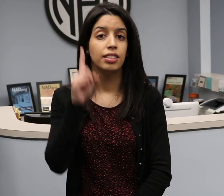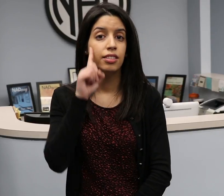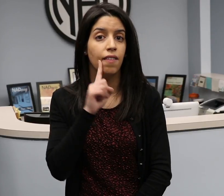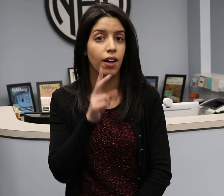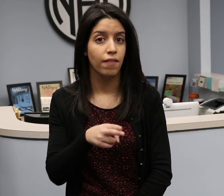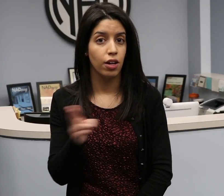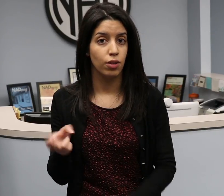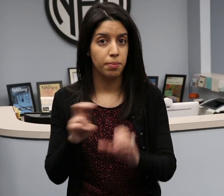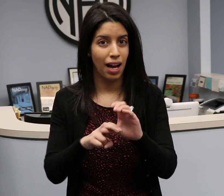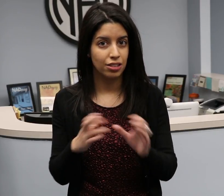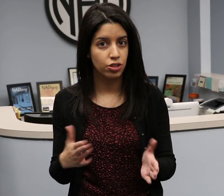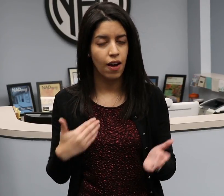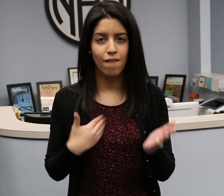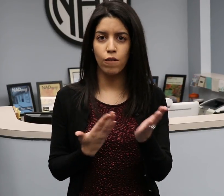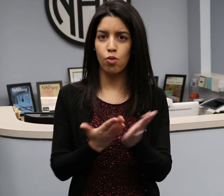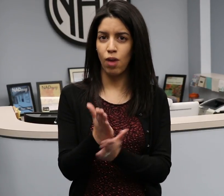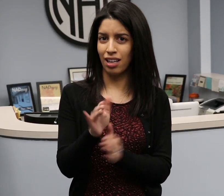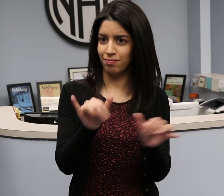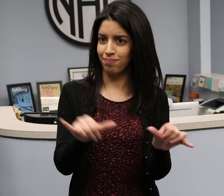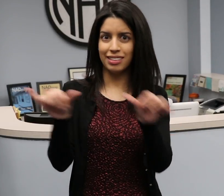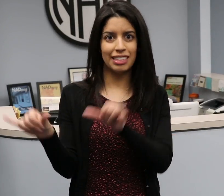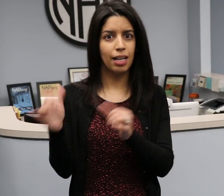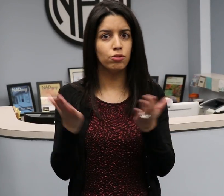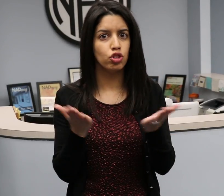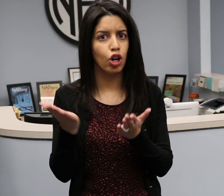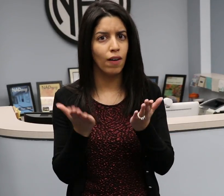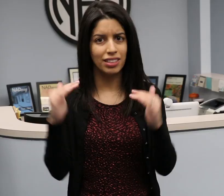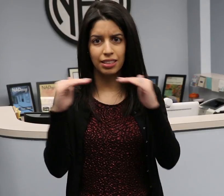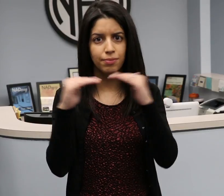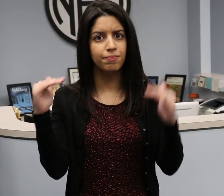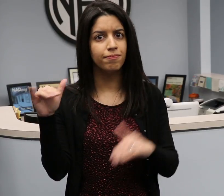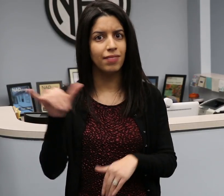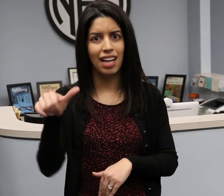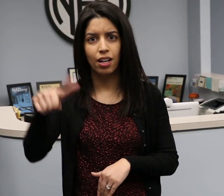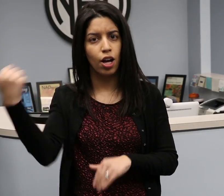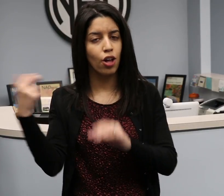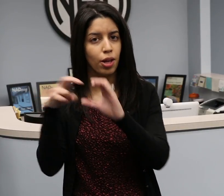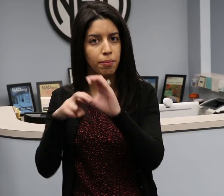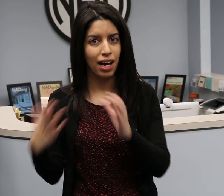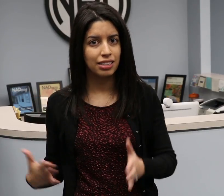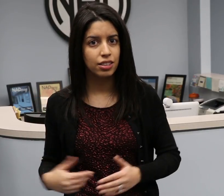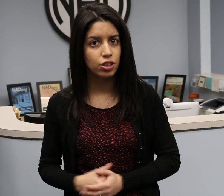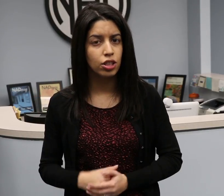Deaf and hard of hearing passengers have a right to equal access to the basic services available to other airplane travelers.